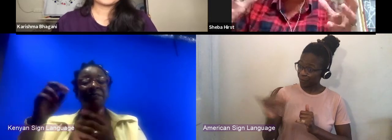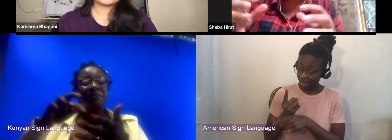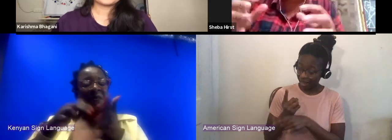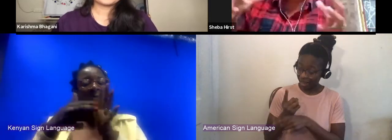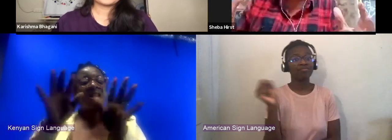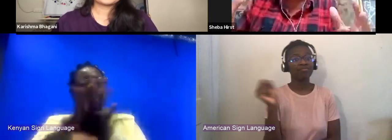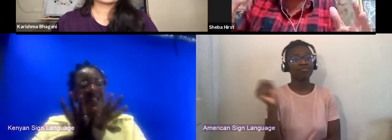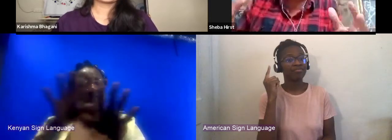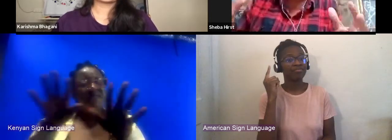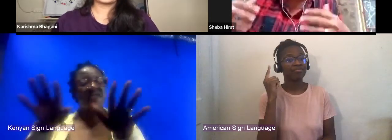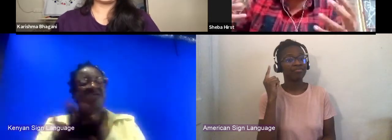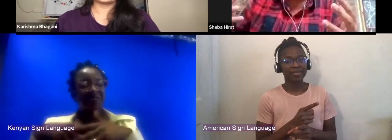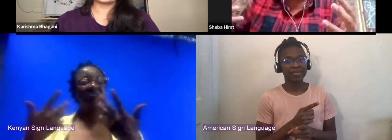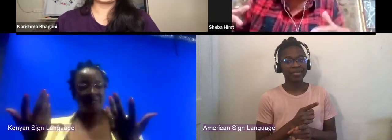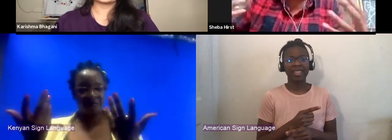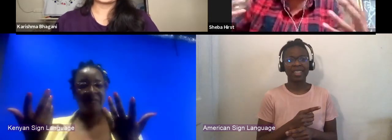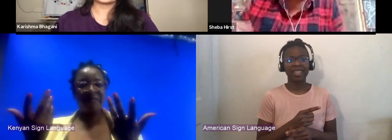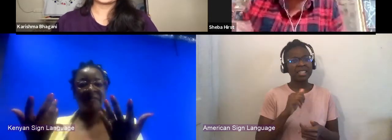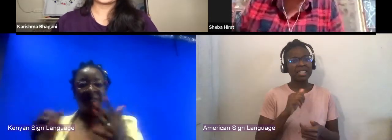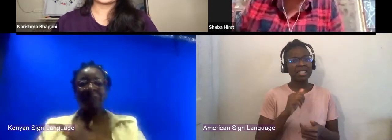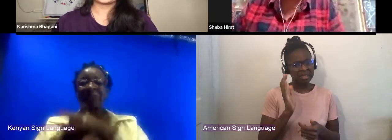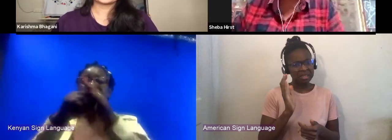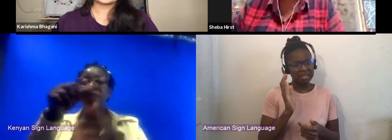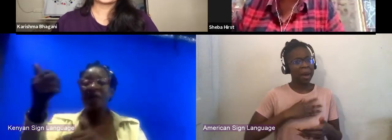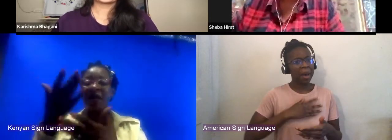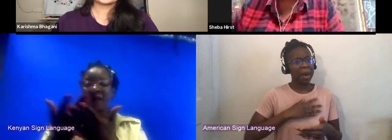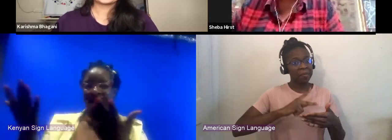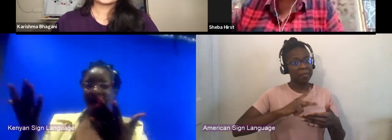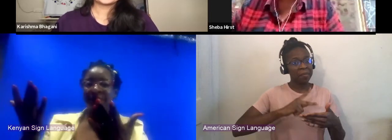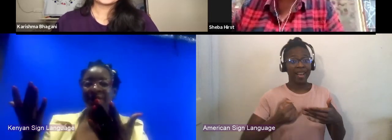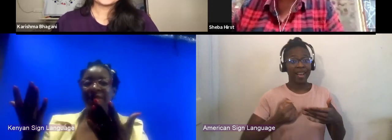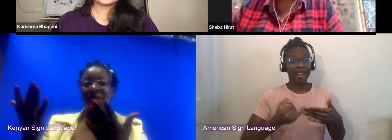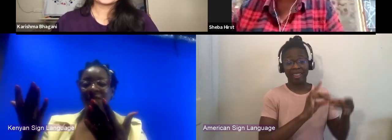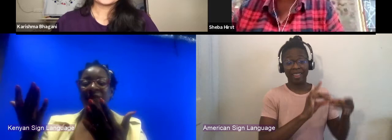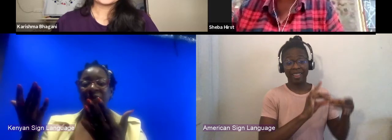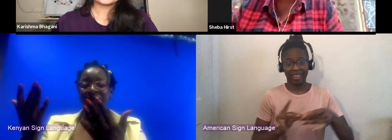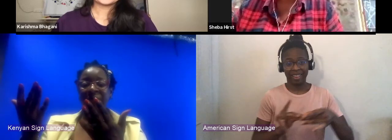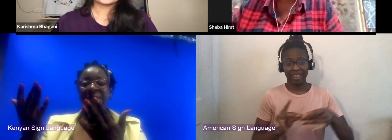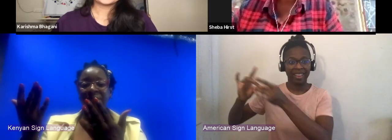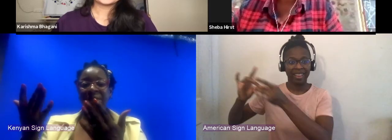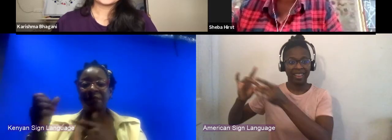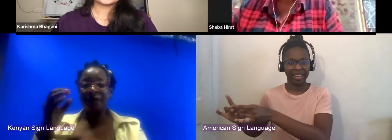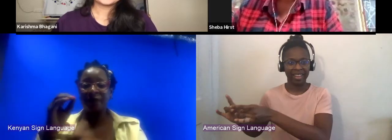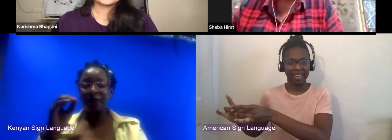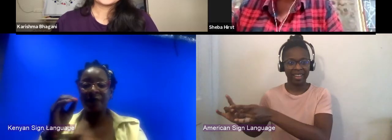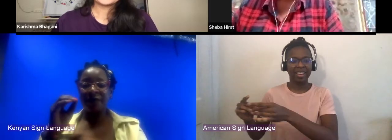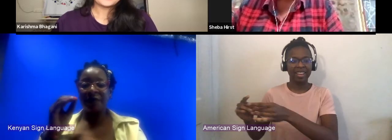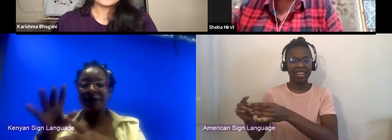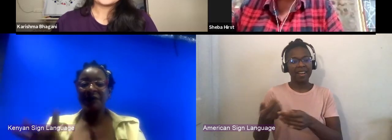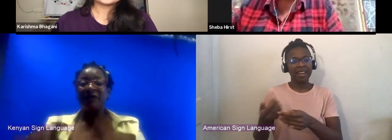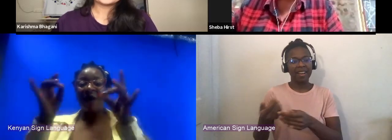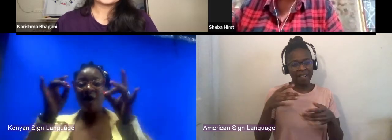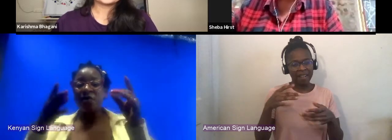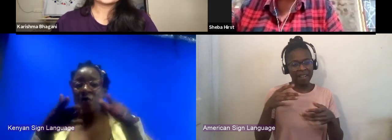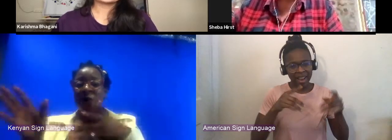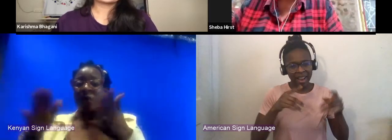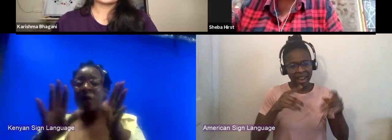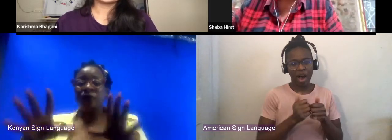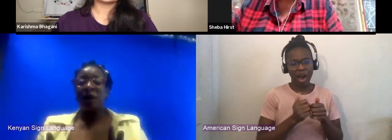and birth another thing that we kind of yeah. Find ways to adapt and move. Yeah, it's just crazy